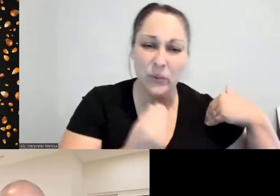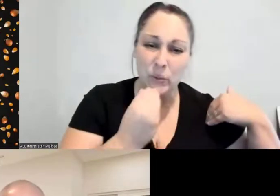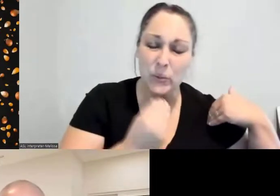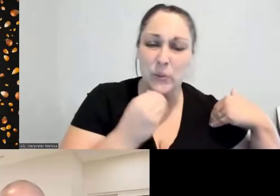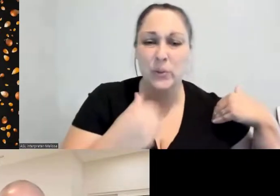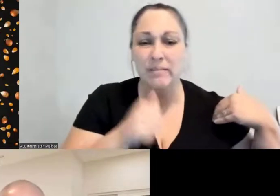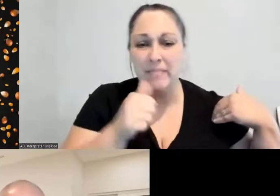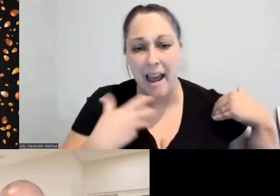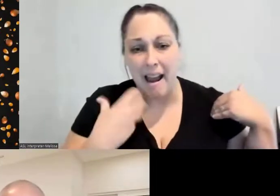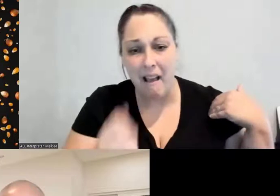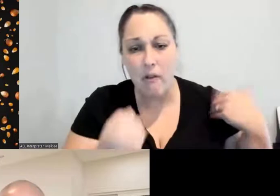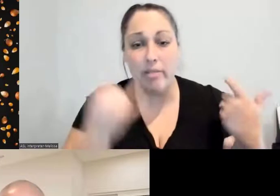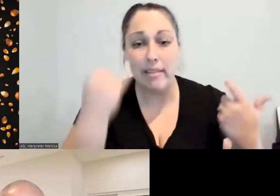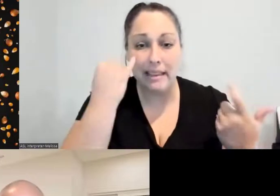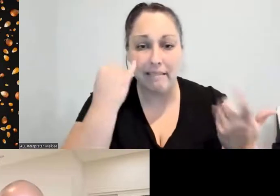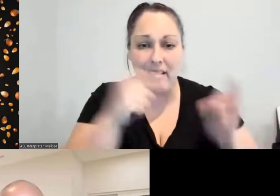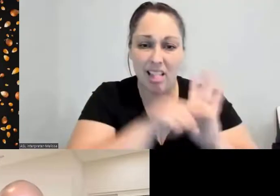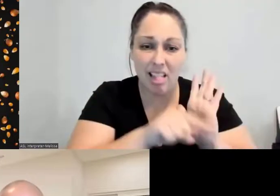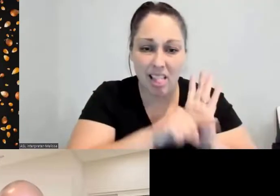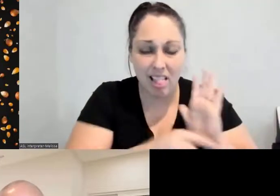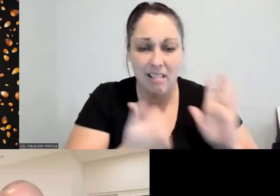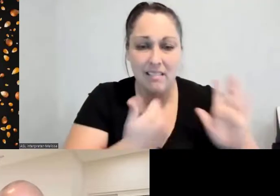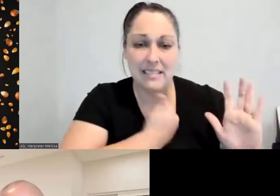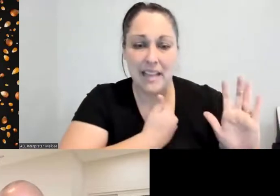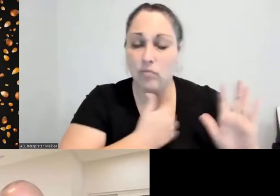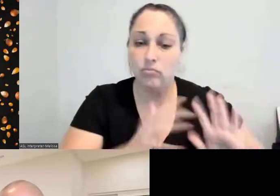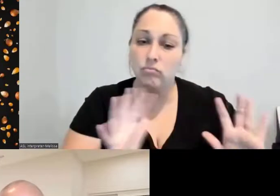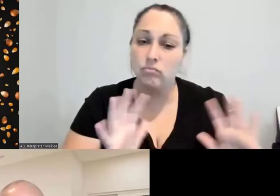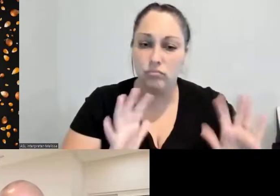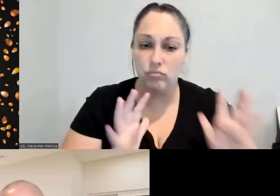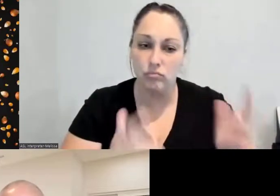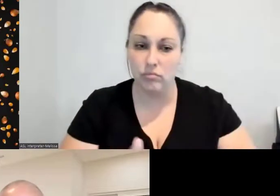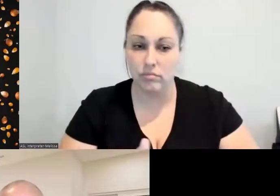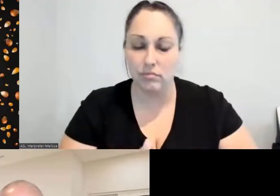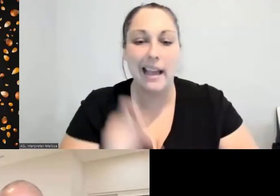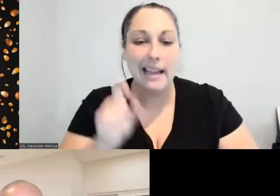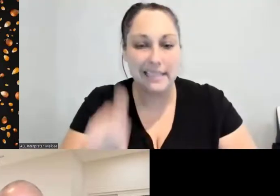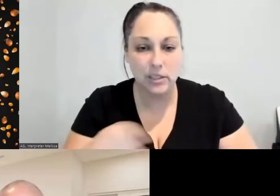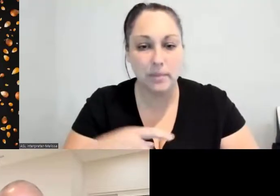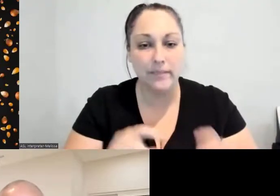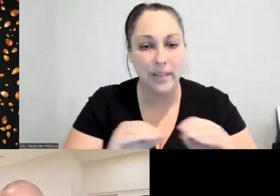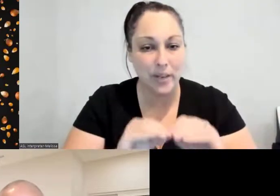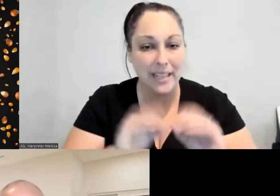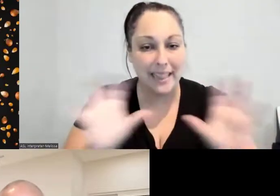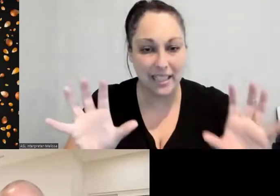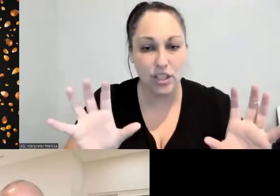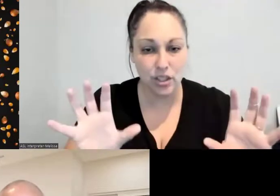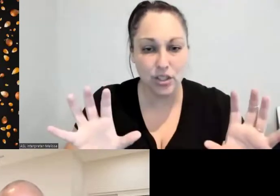they don't eat a particular way. I need for us to be very clear about that, because even as we